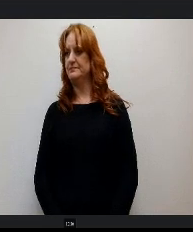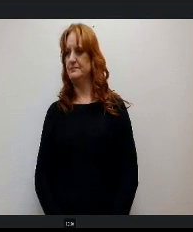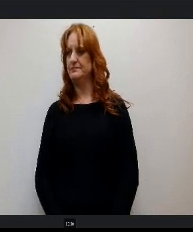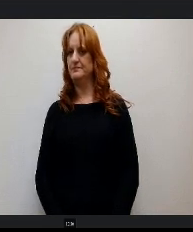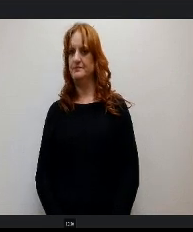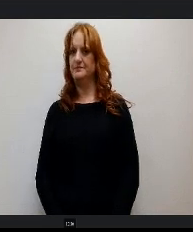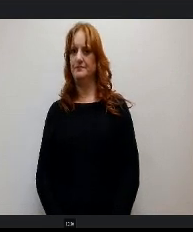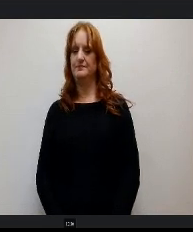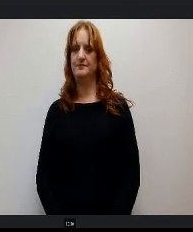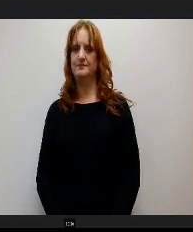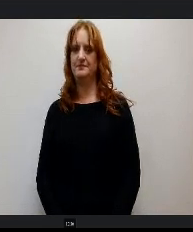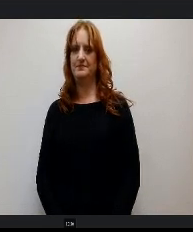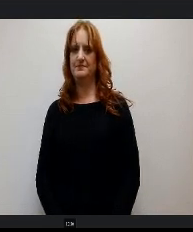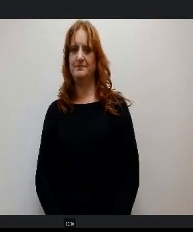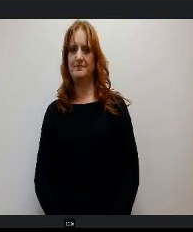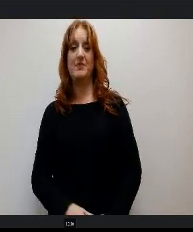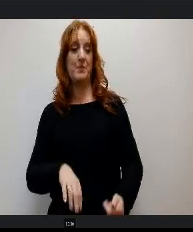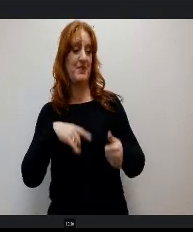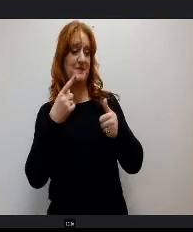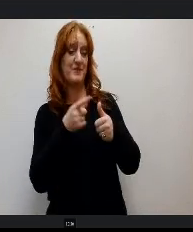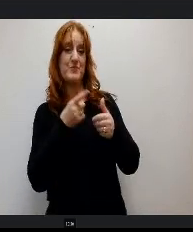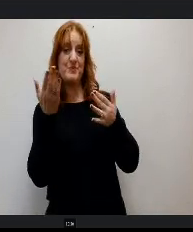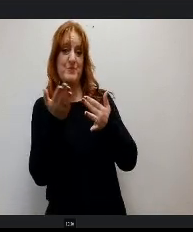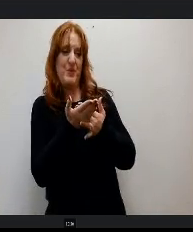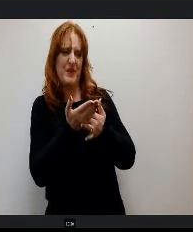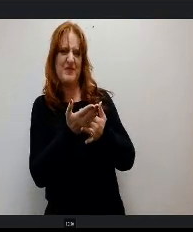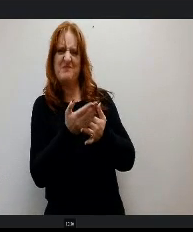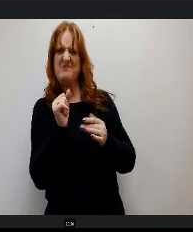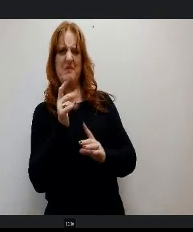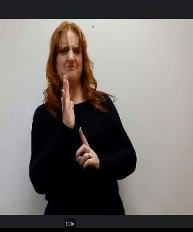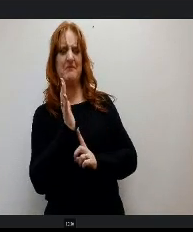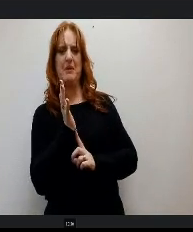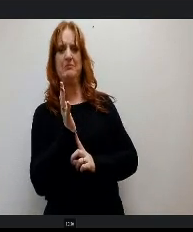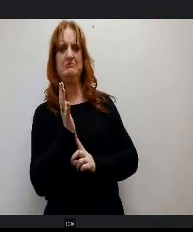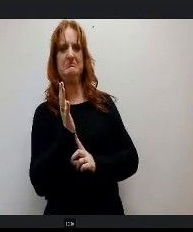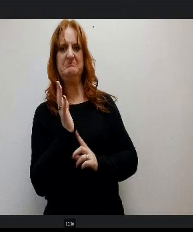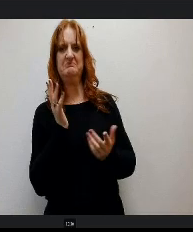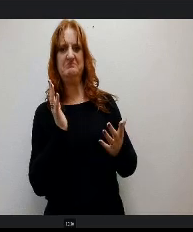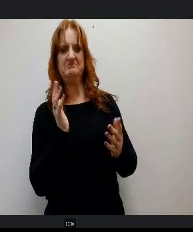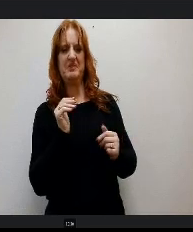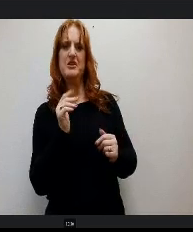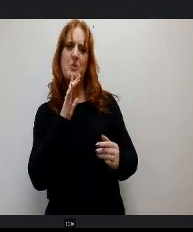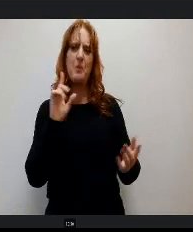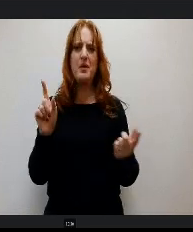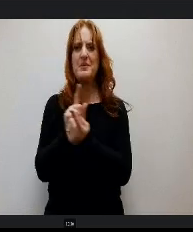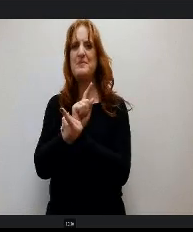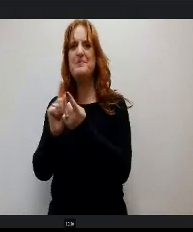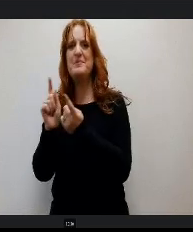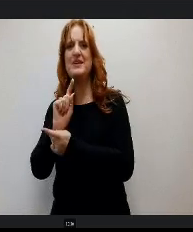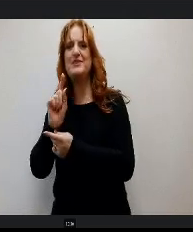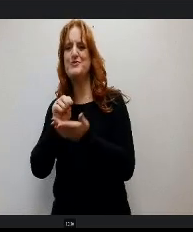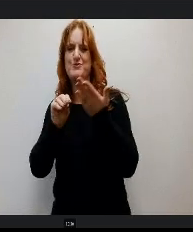We are going to take our first break real quick for about 5 minutes just to get to meet all of the students up